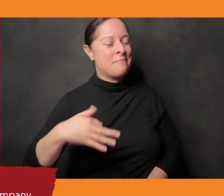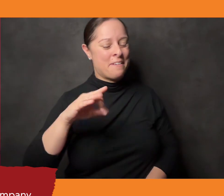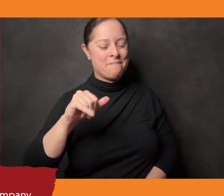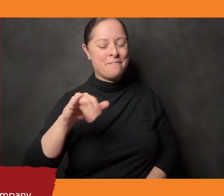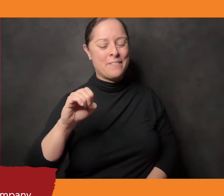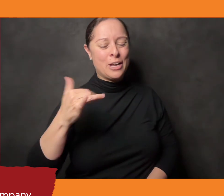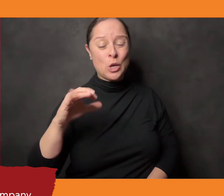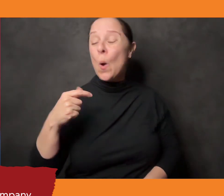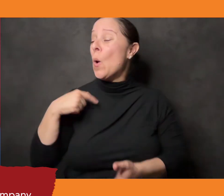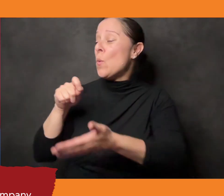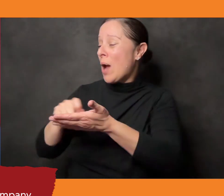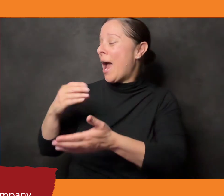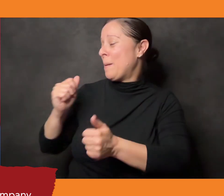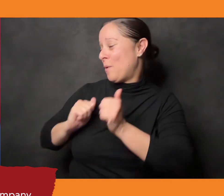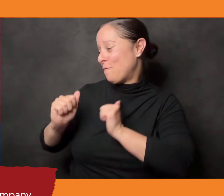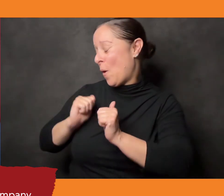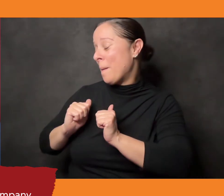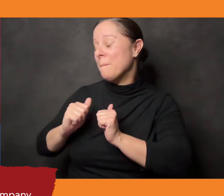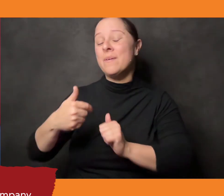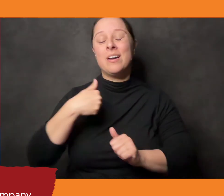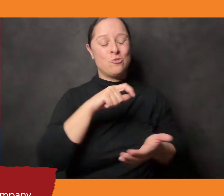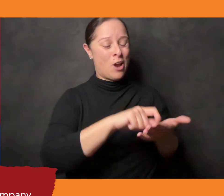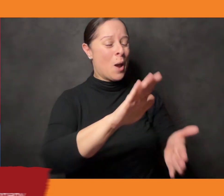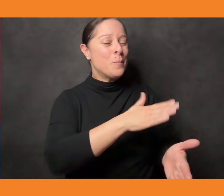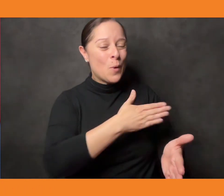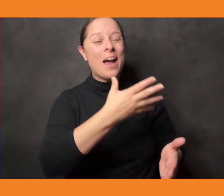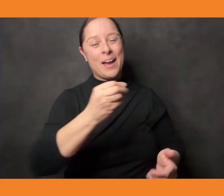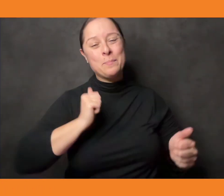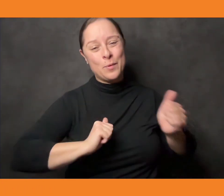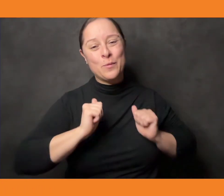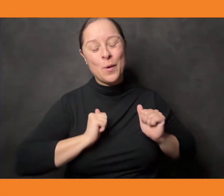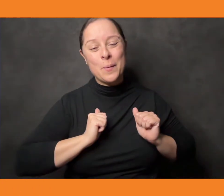of Baba Yaga and the Firebird. And I’m the composer and the other performer. Baba Yaga and the Firebird